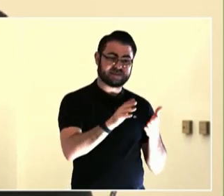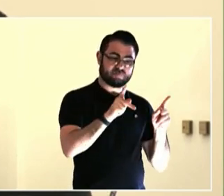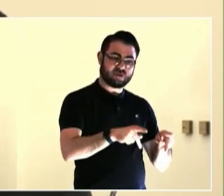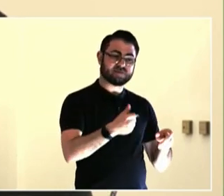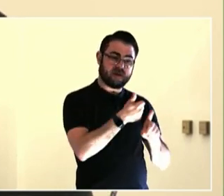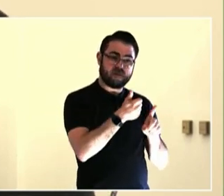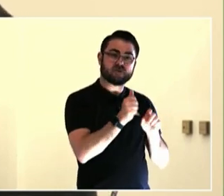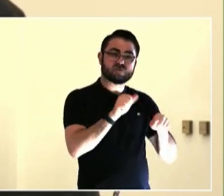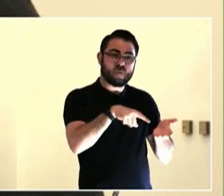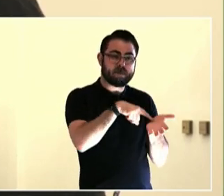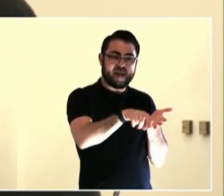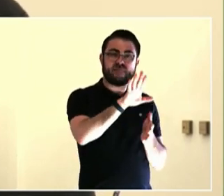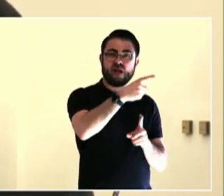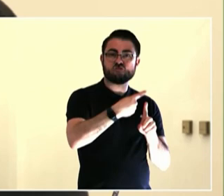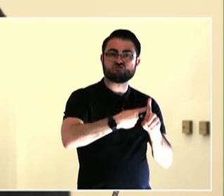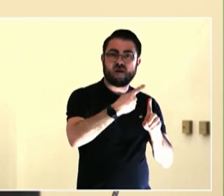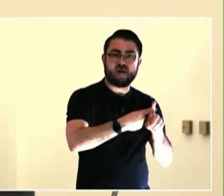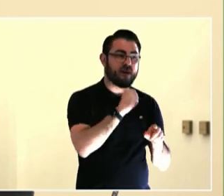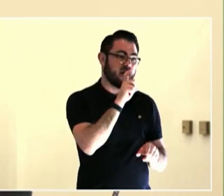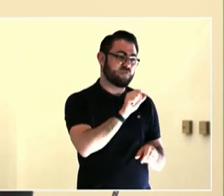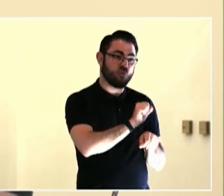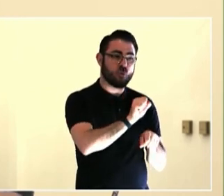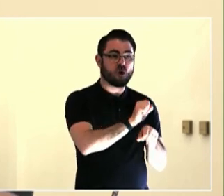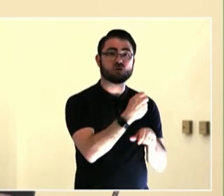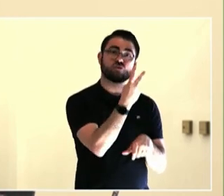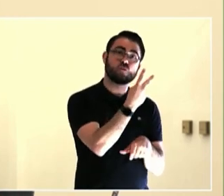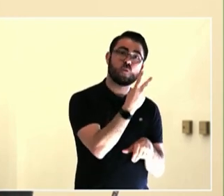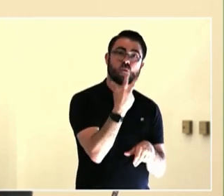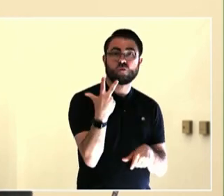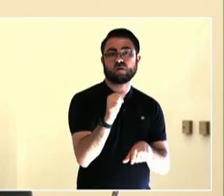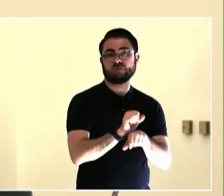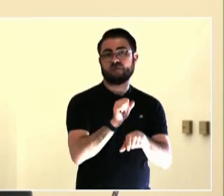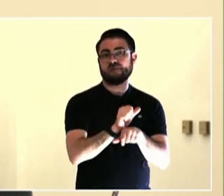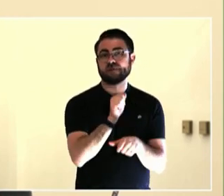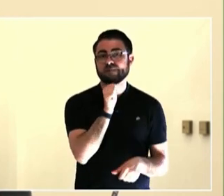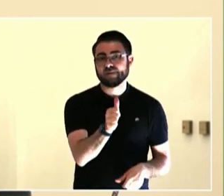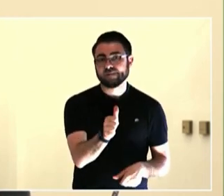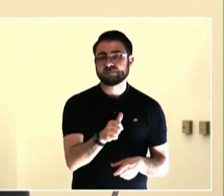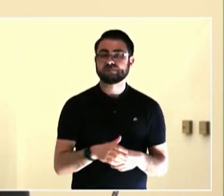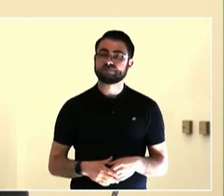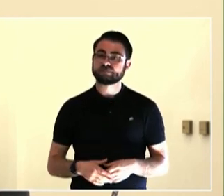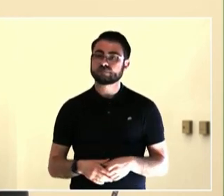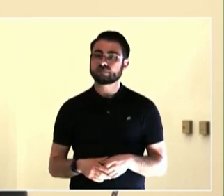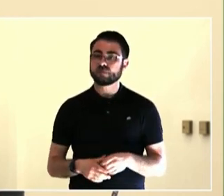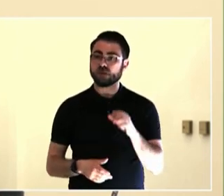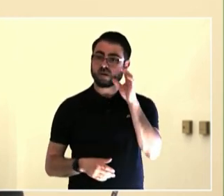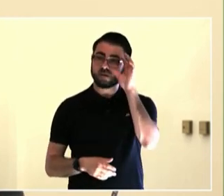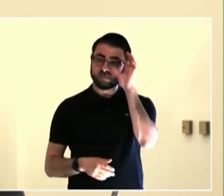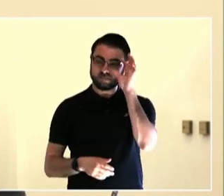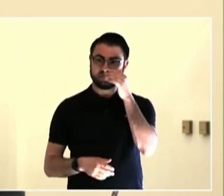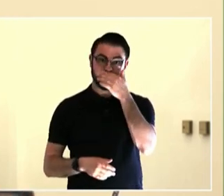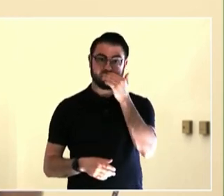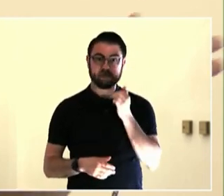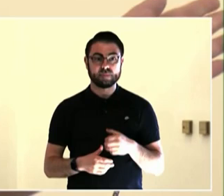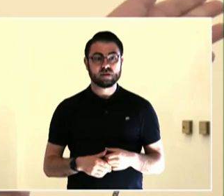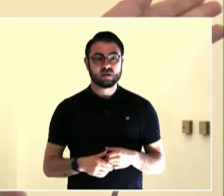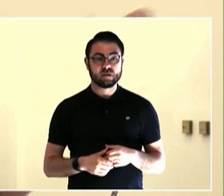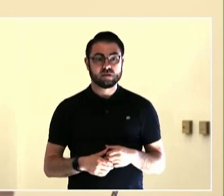major is in Spanish, thinking about heritage speakers and how we don't get the opportunity to learn a language the way that we should.